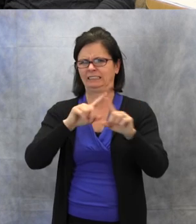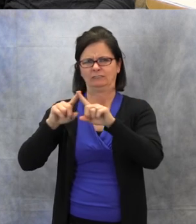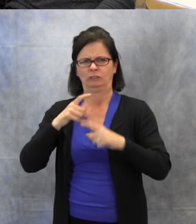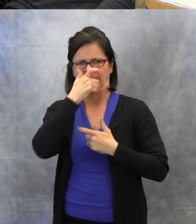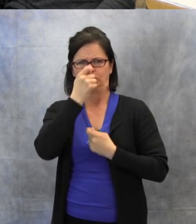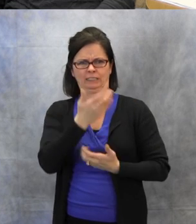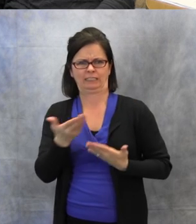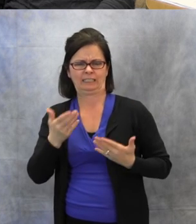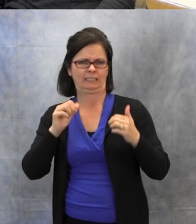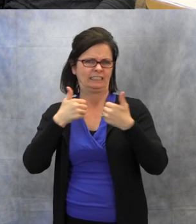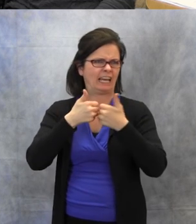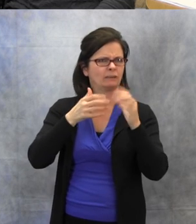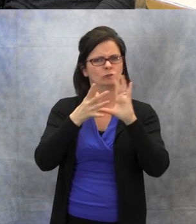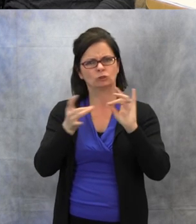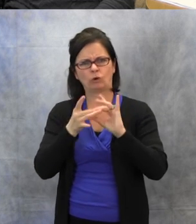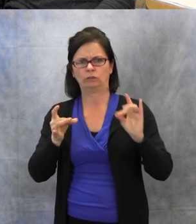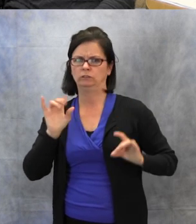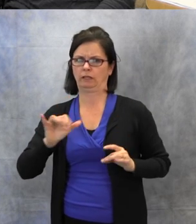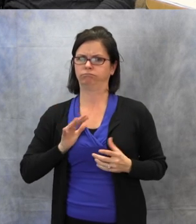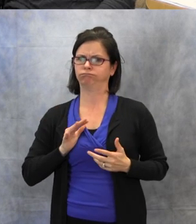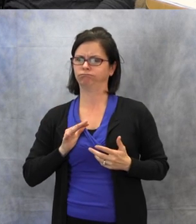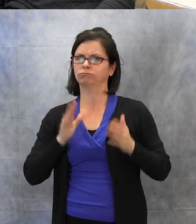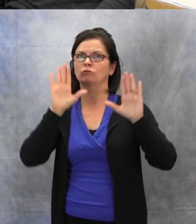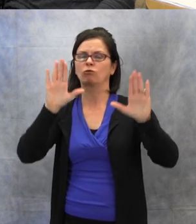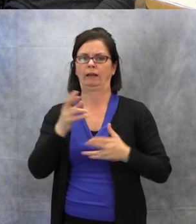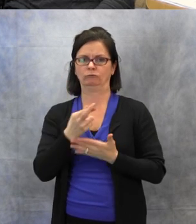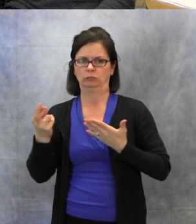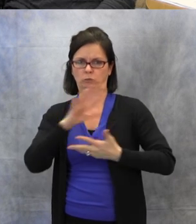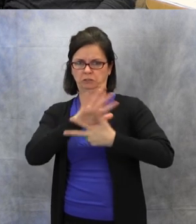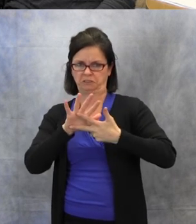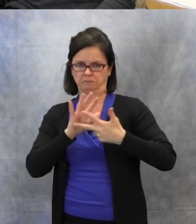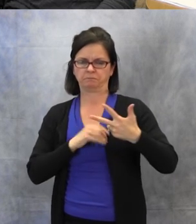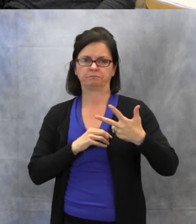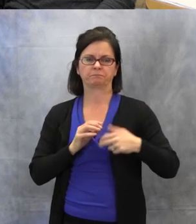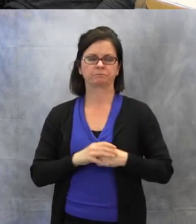I know a lot of you are also using iPads or tablets